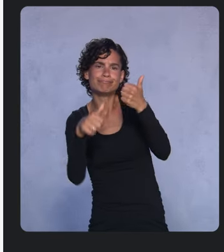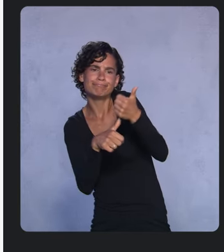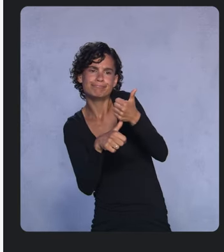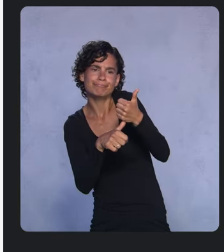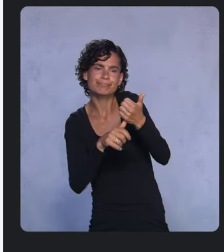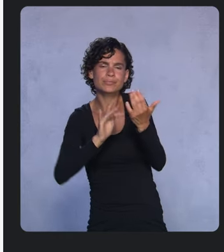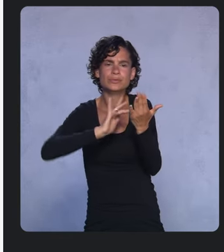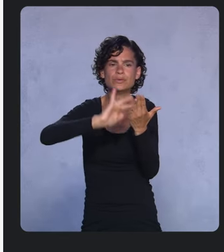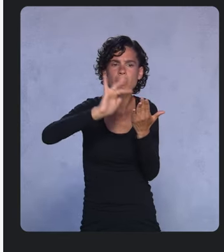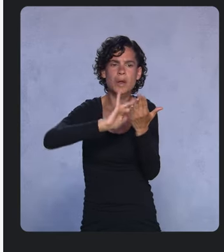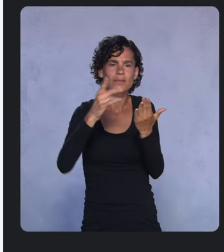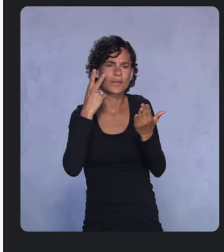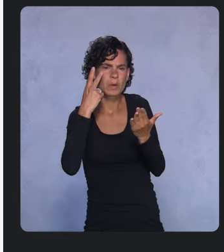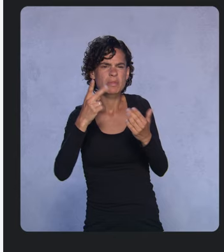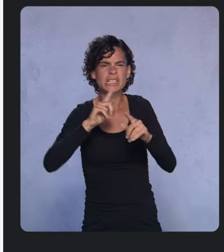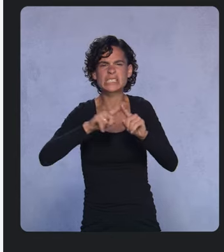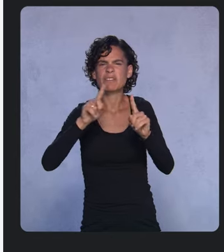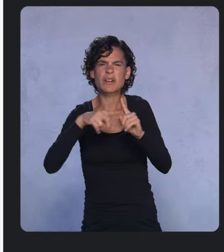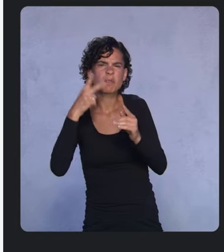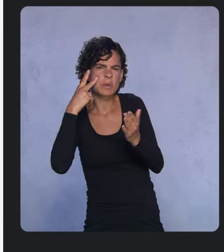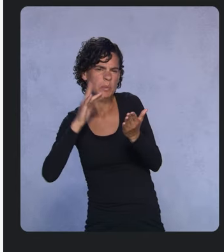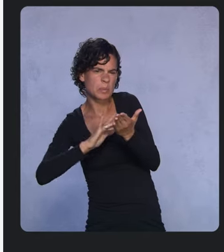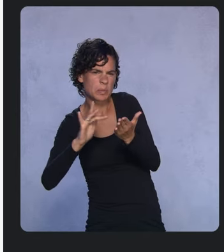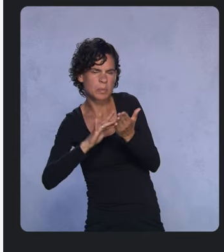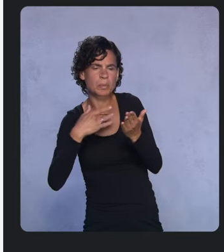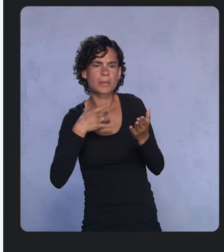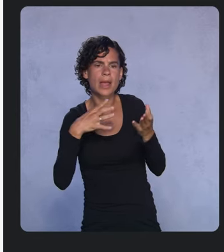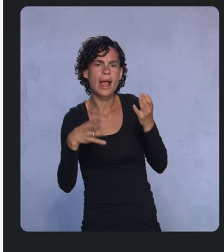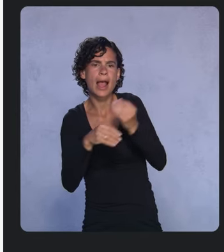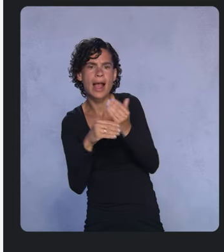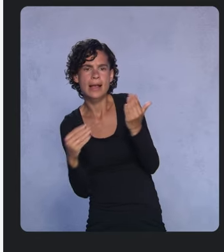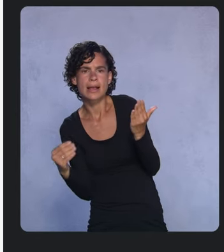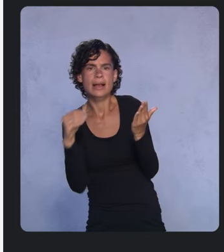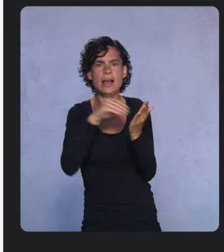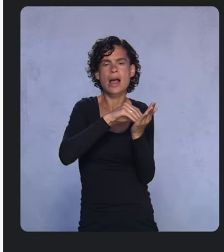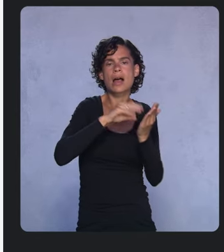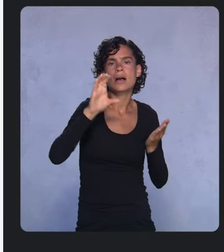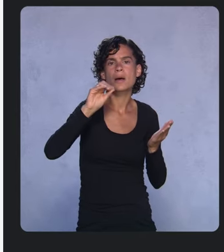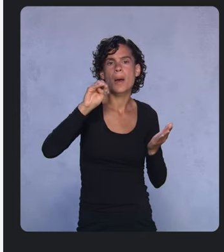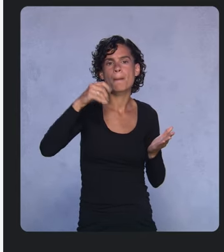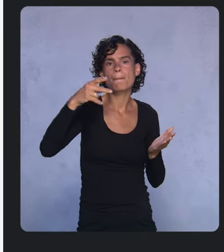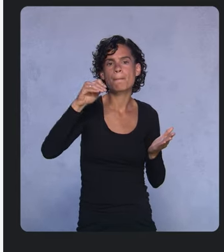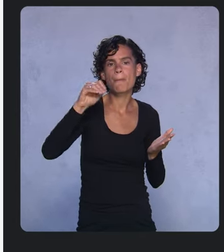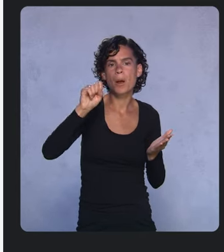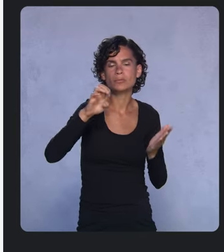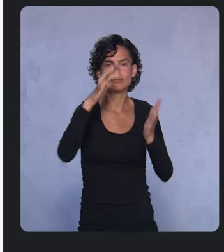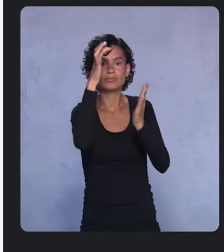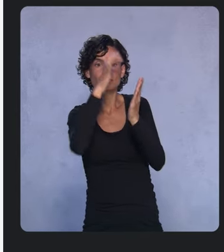Now I would like to add Compose to the screen. So let's take a look at the code. I’ve already set up a ComposeView inside my fragments,